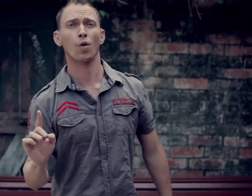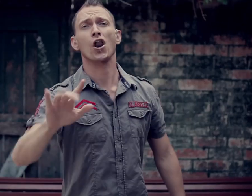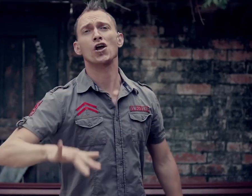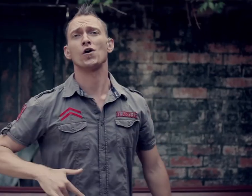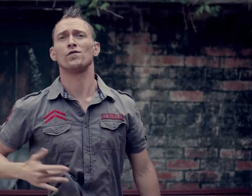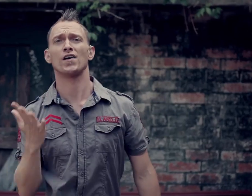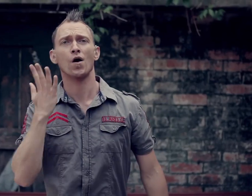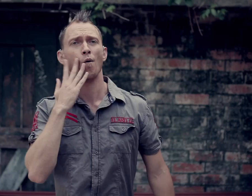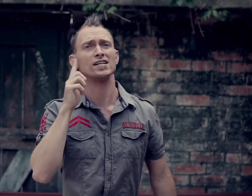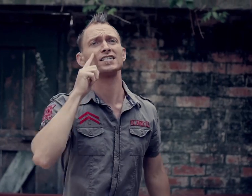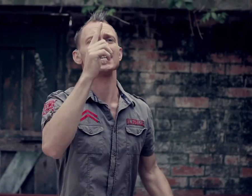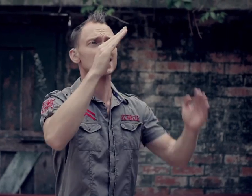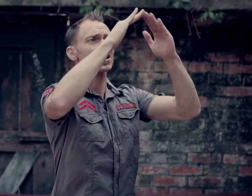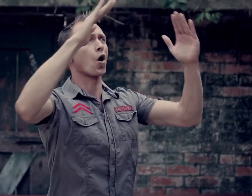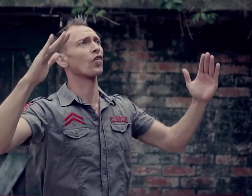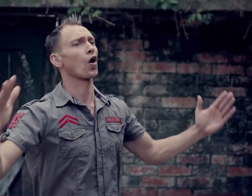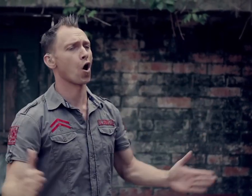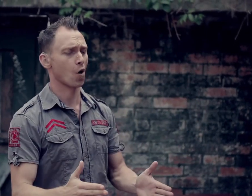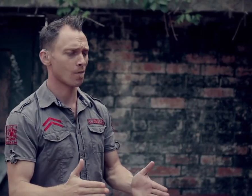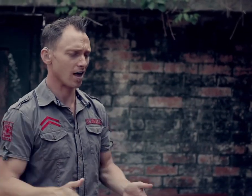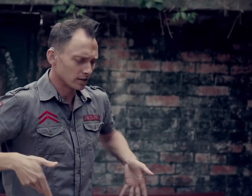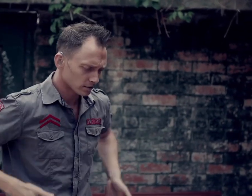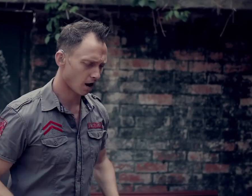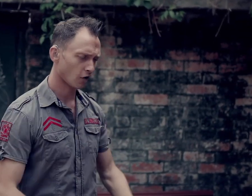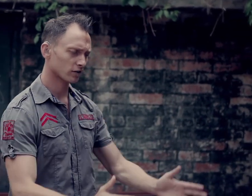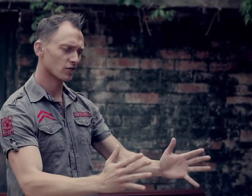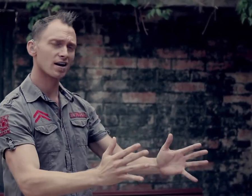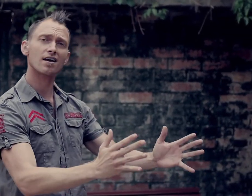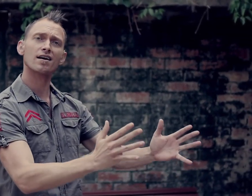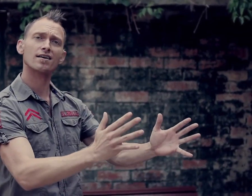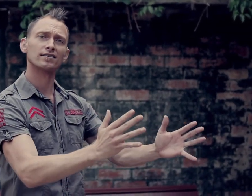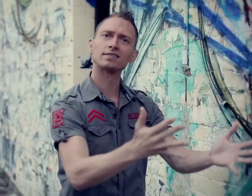What do you feel when you see All the homeless on the street?